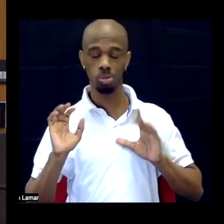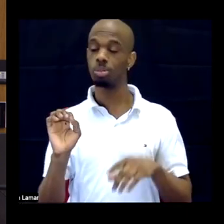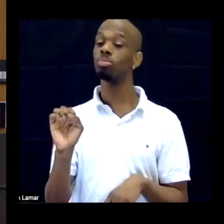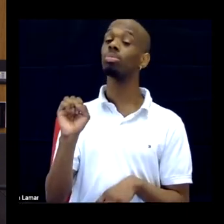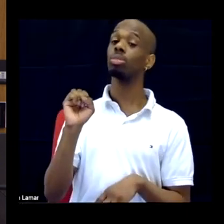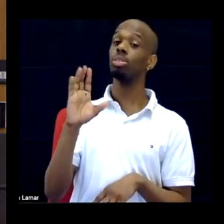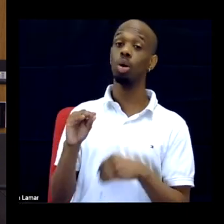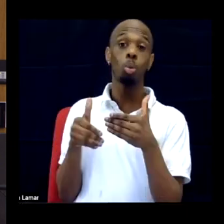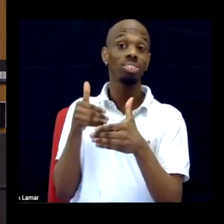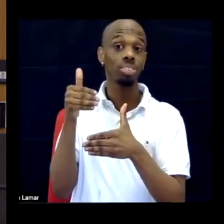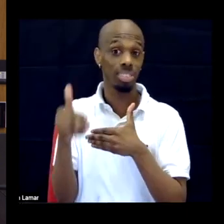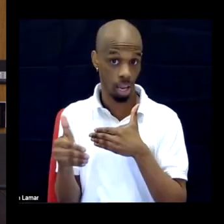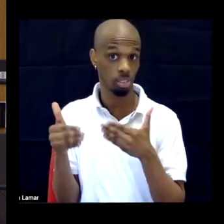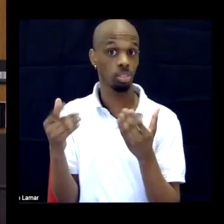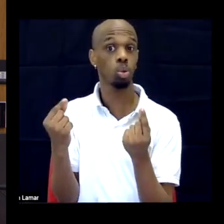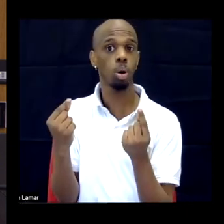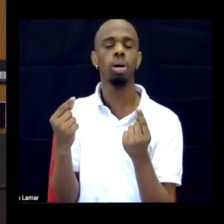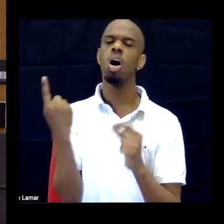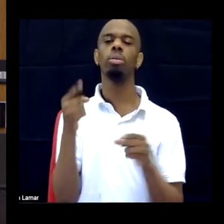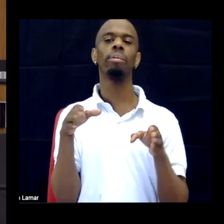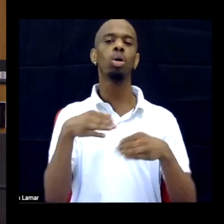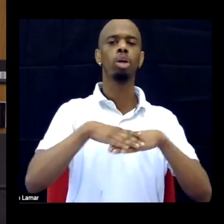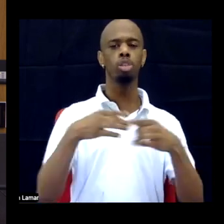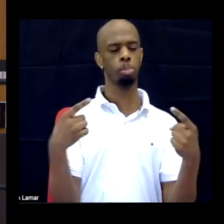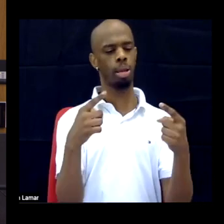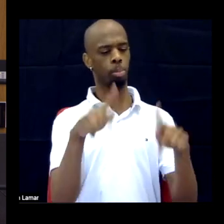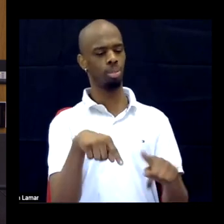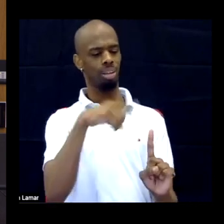And I think the next stage is rather than just focusing on the pain that someone is